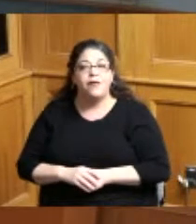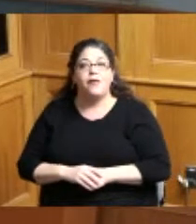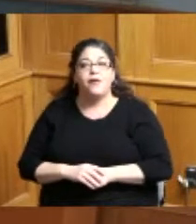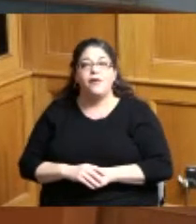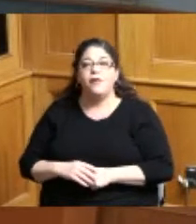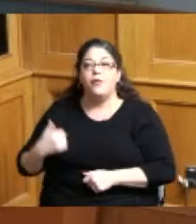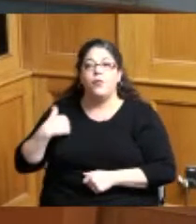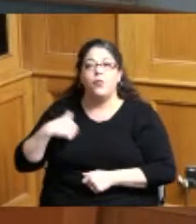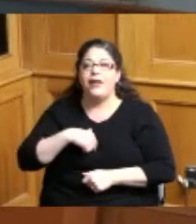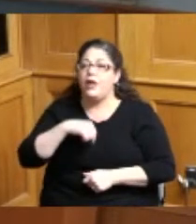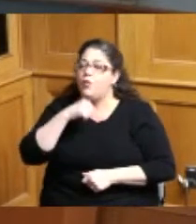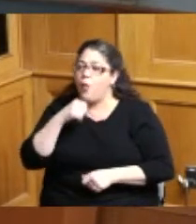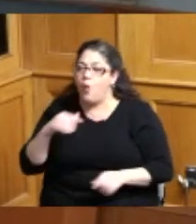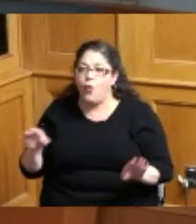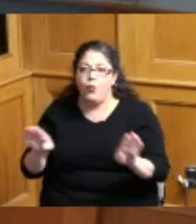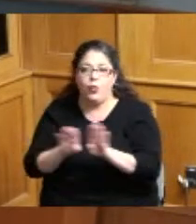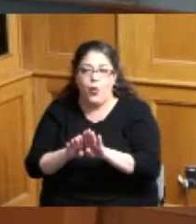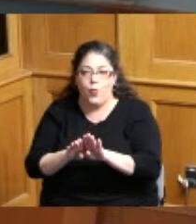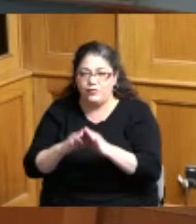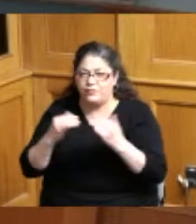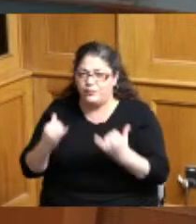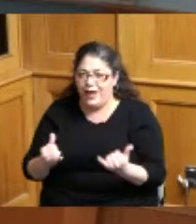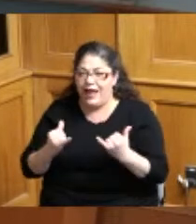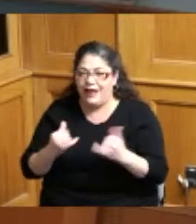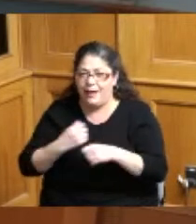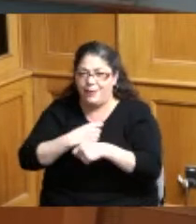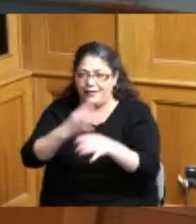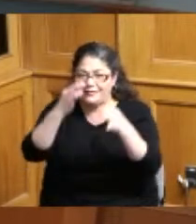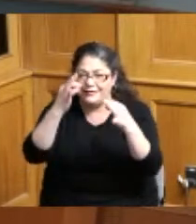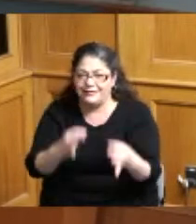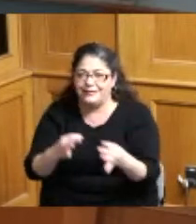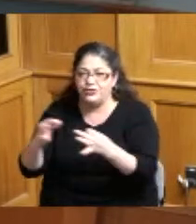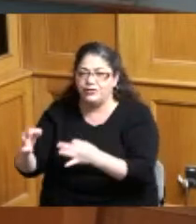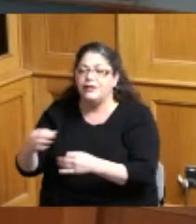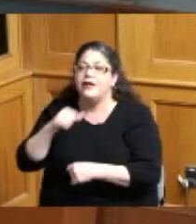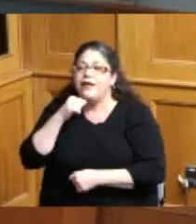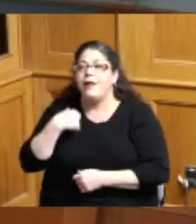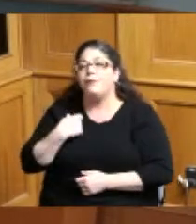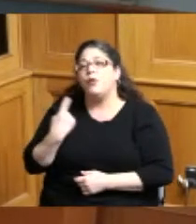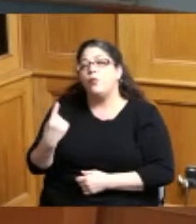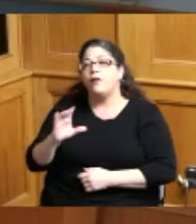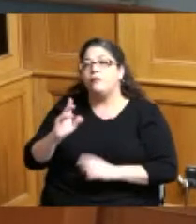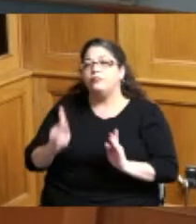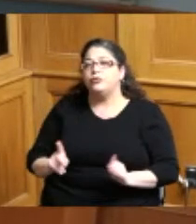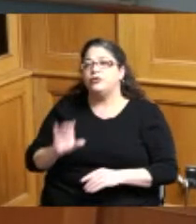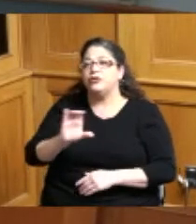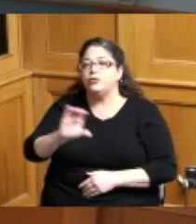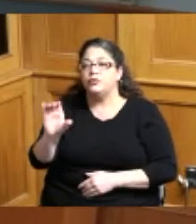going to close the hearing right now but we do have someone on zoom who would like to speak